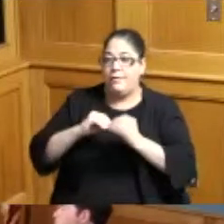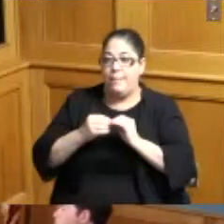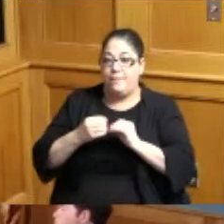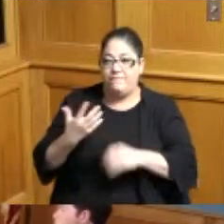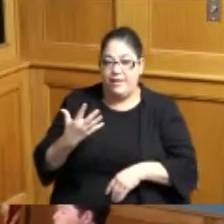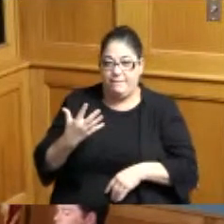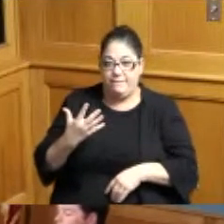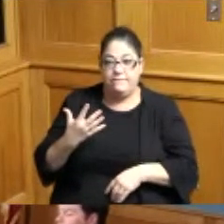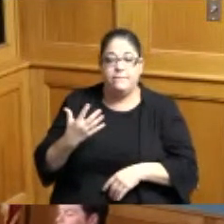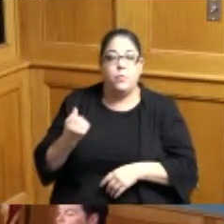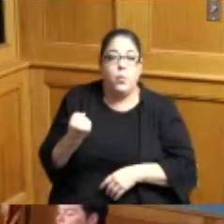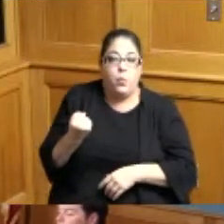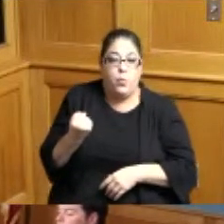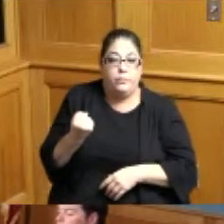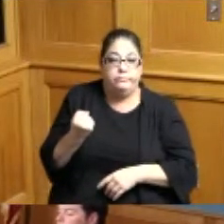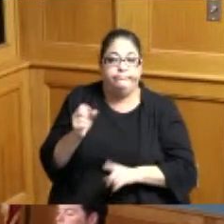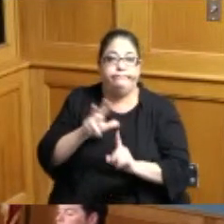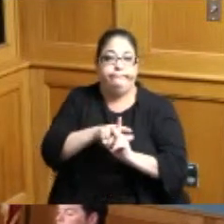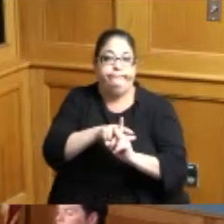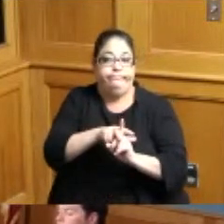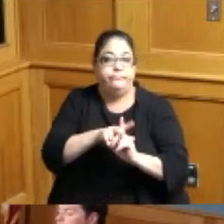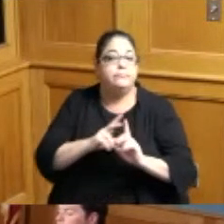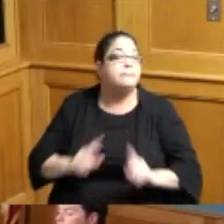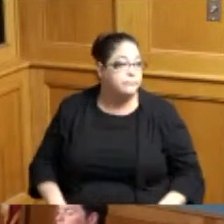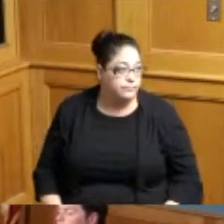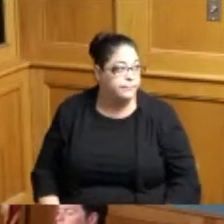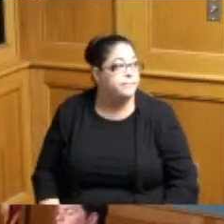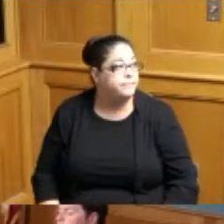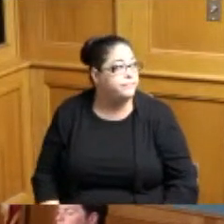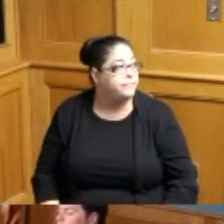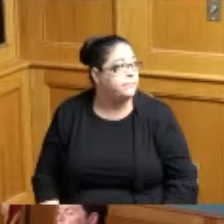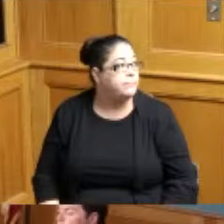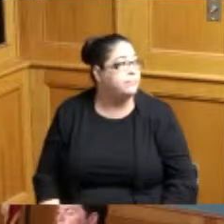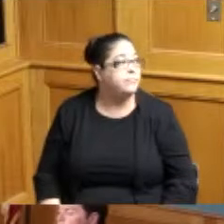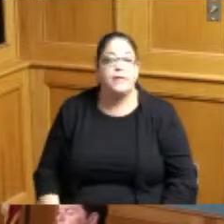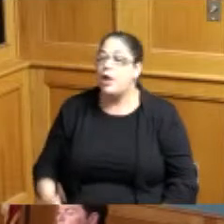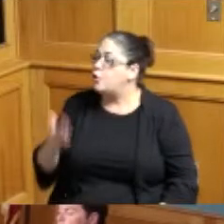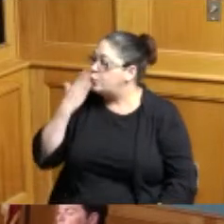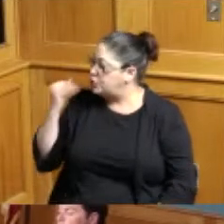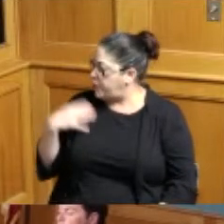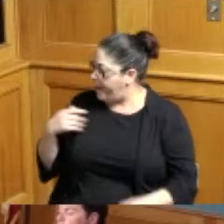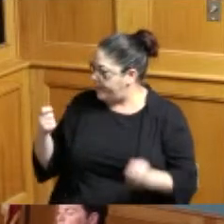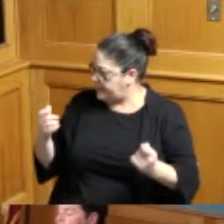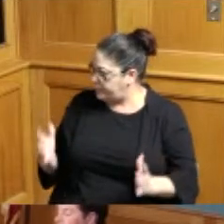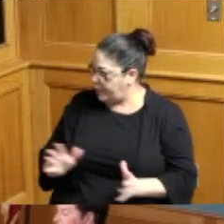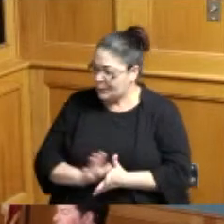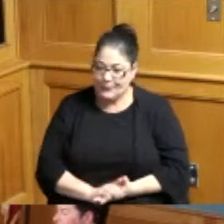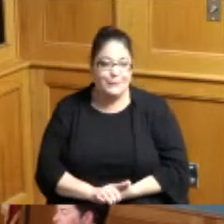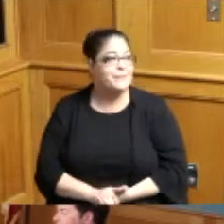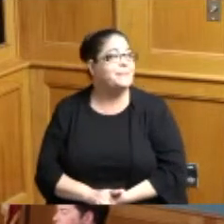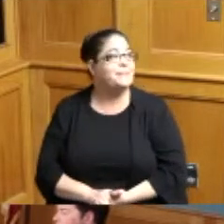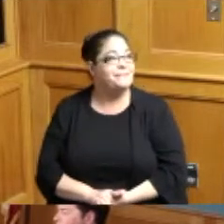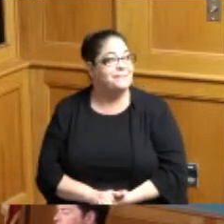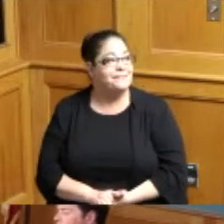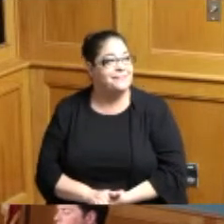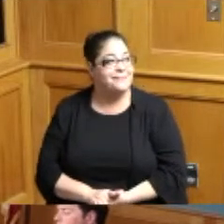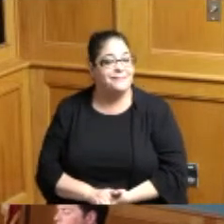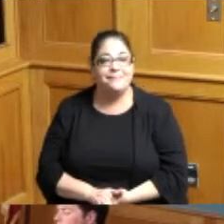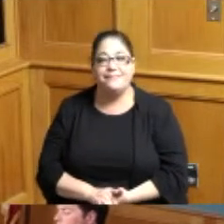correct yeah okay good good Administrator Keith so I'd like to make a motion if you're